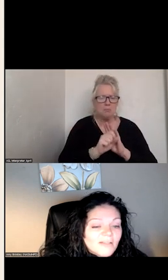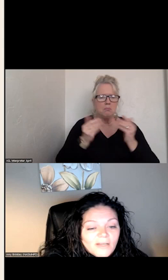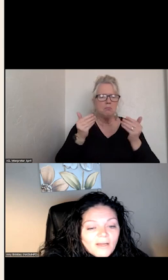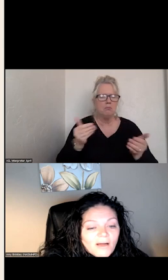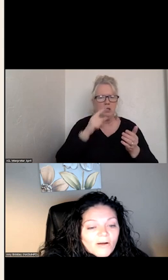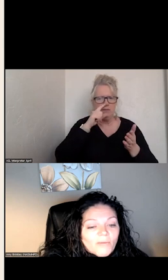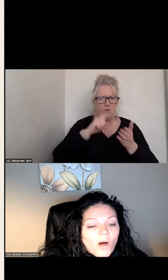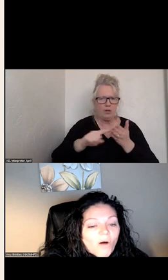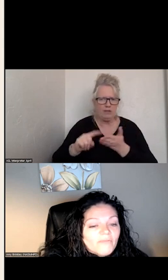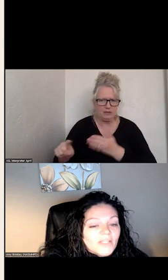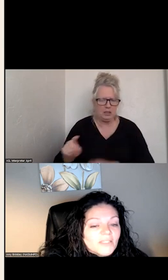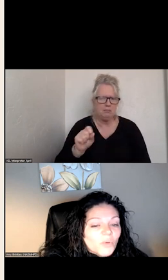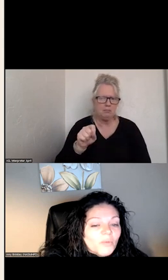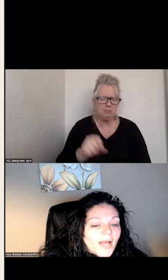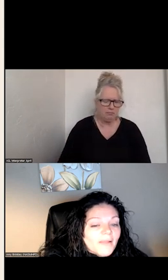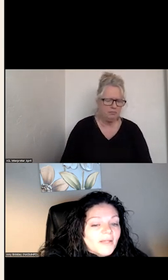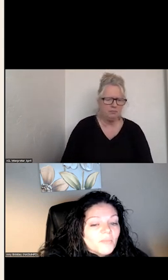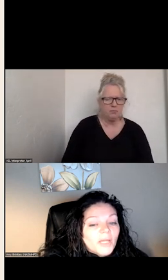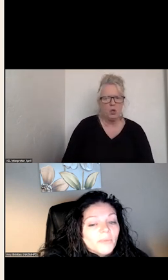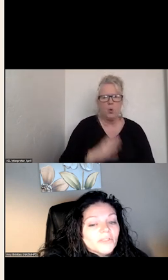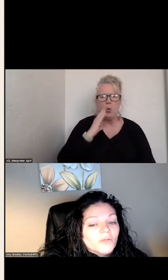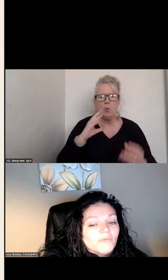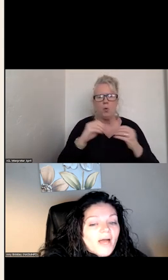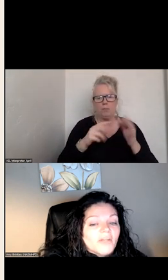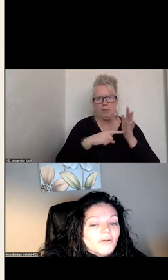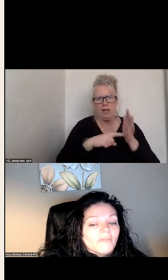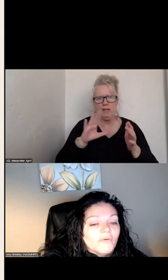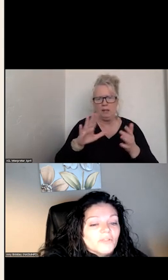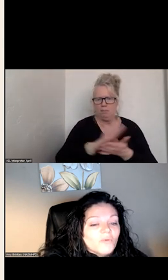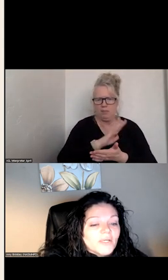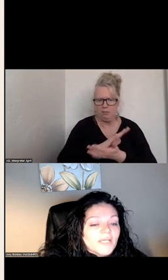ALL OF THIS WILL BE HIGHLIGHTED IN THE PAPER. IF HAVE YOU AN AREA THAT YOU WANT